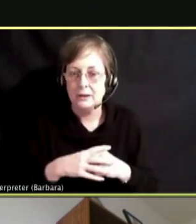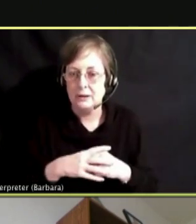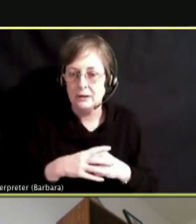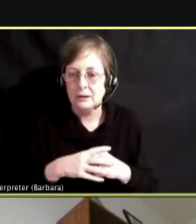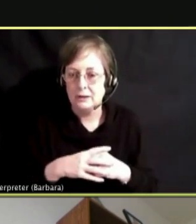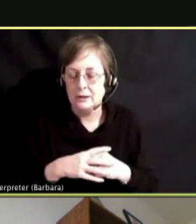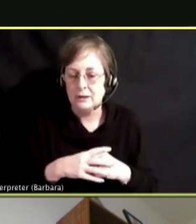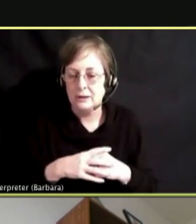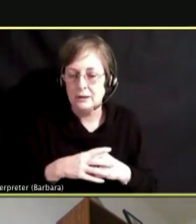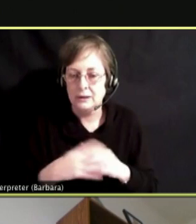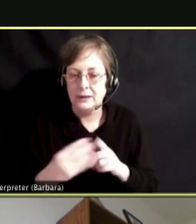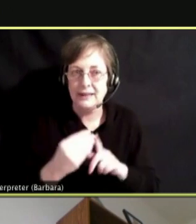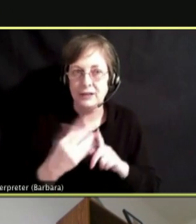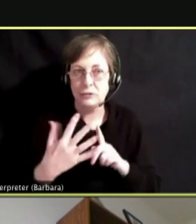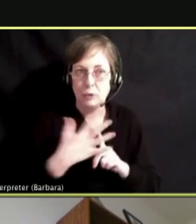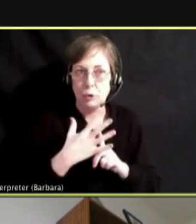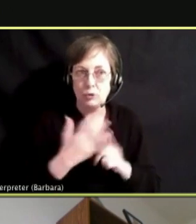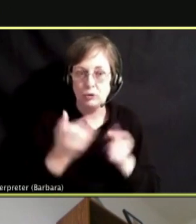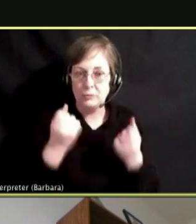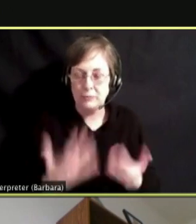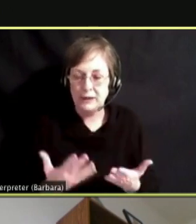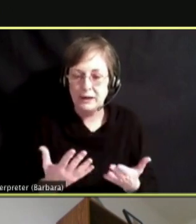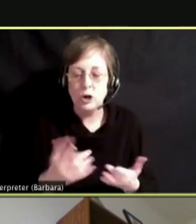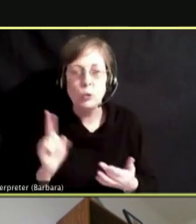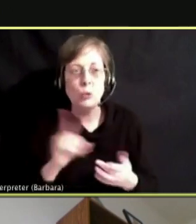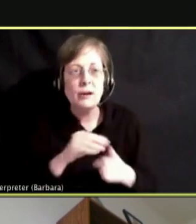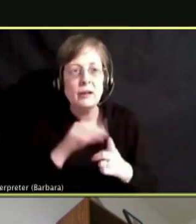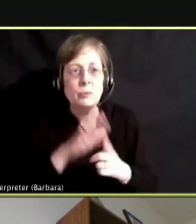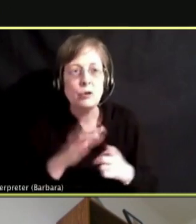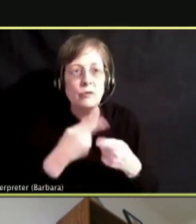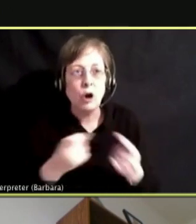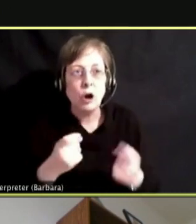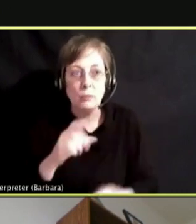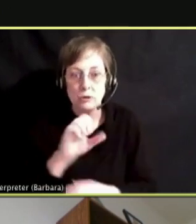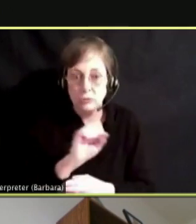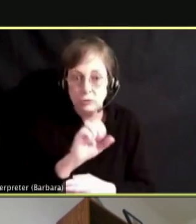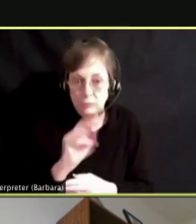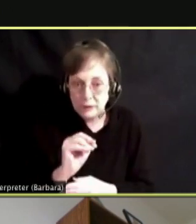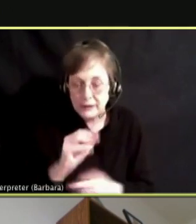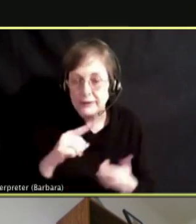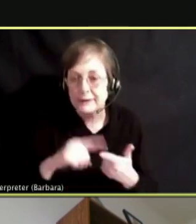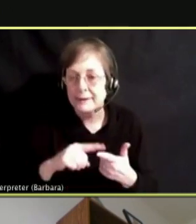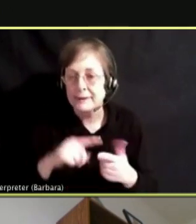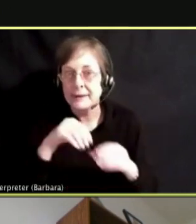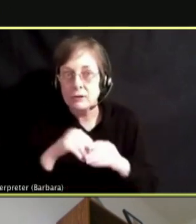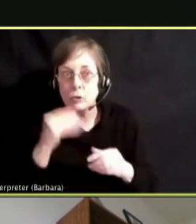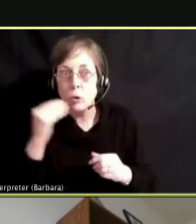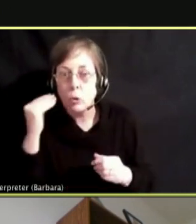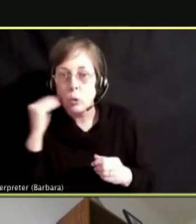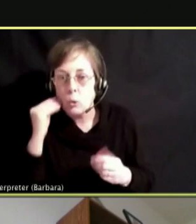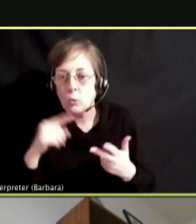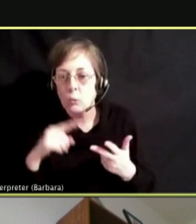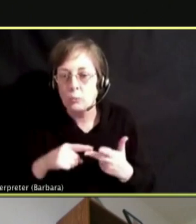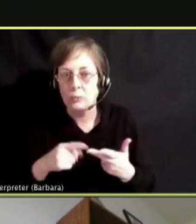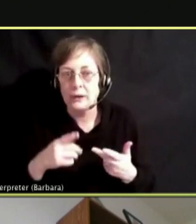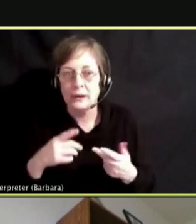ARE THEY COMING FROM SOCIAL MEDIA, ARE THEY COMING IN THE HOME, ARE THEY COMING FROM PEERS.